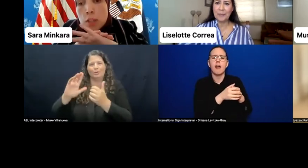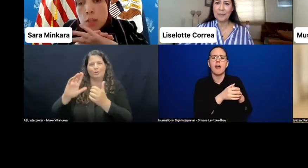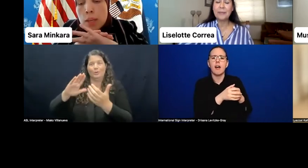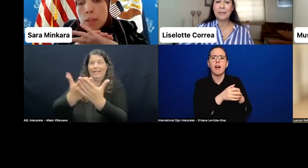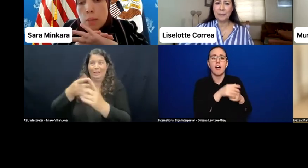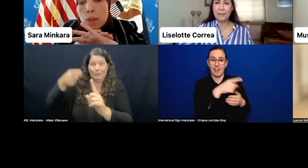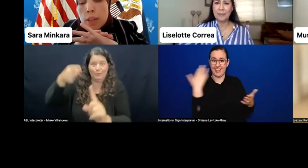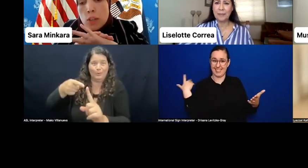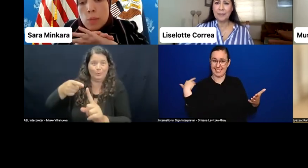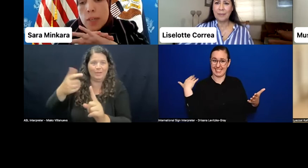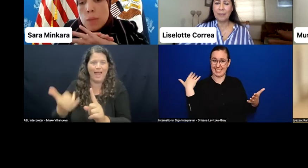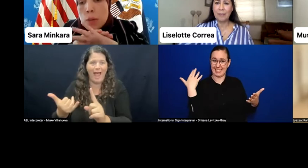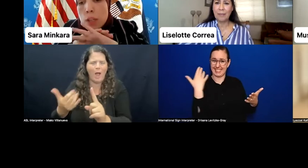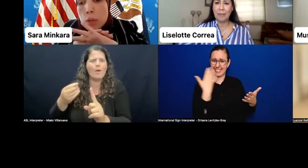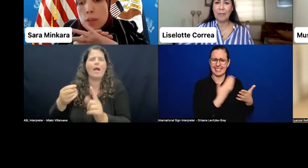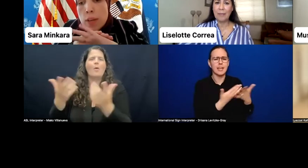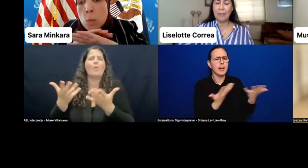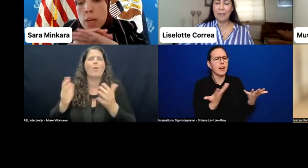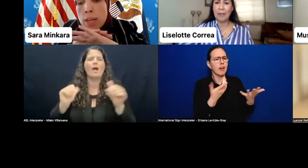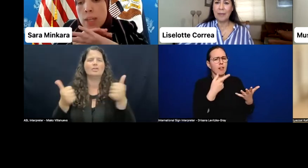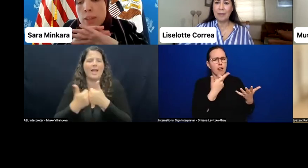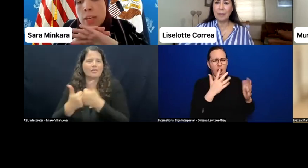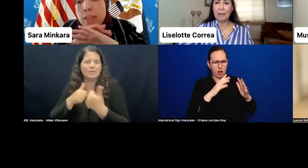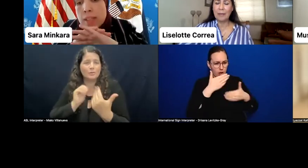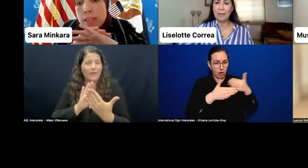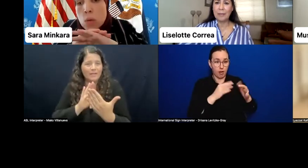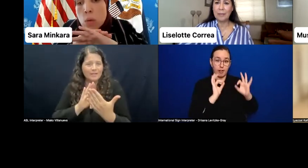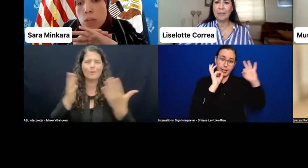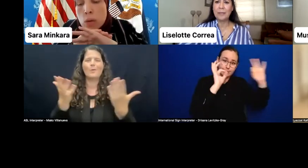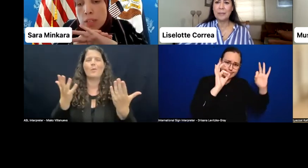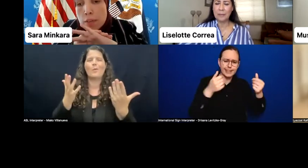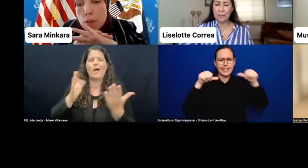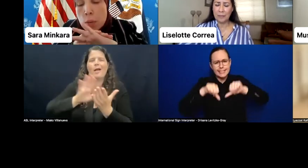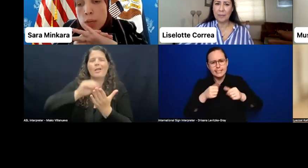making the more-- the electoral process more inclusive? And what learning lessons you can take forward